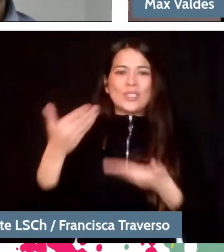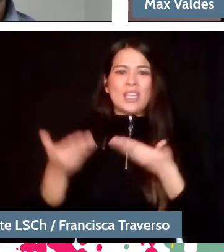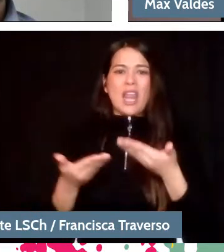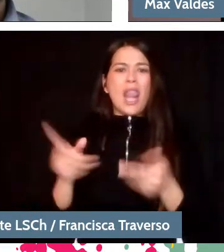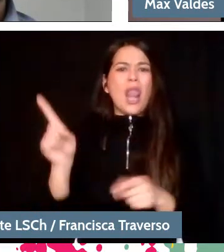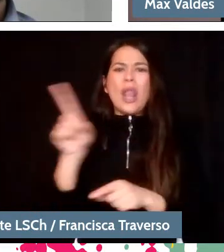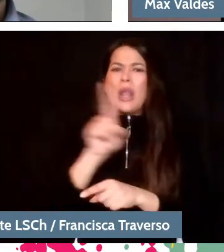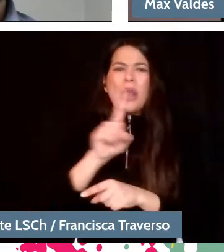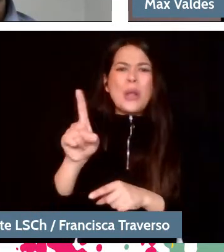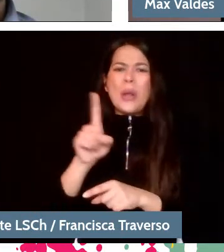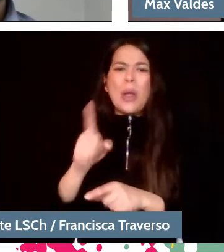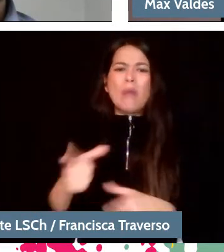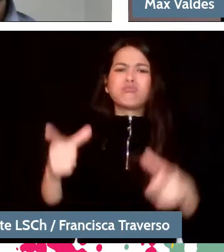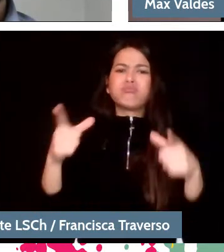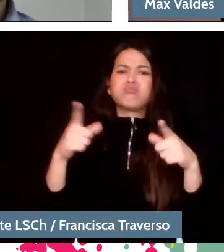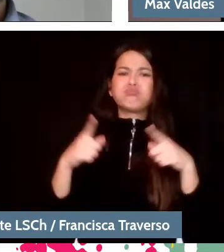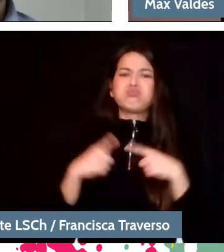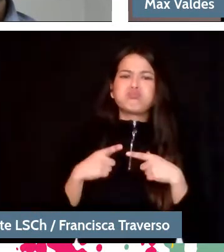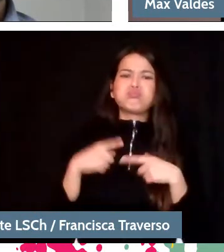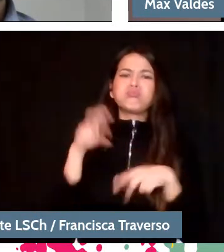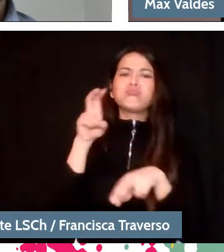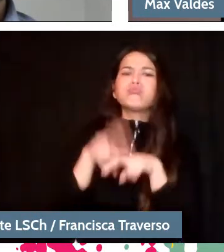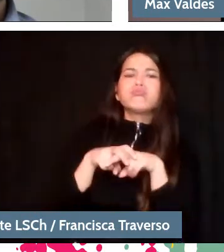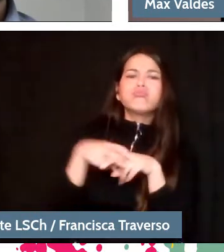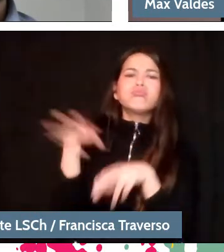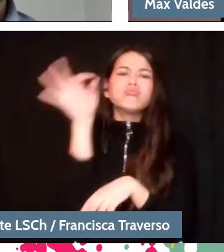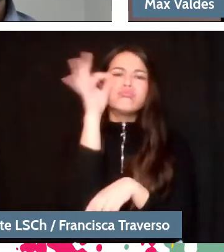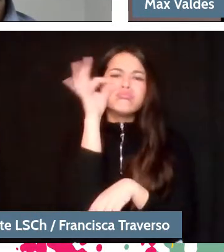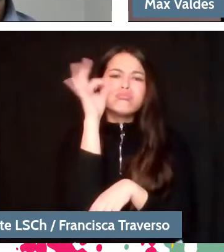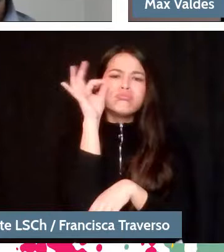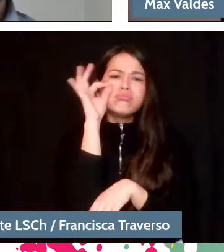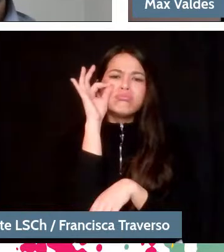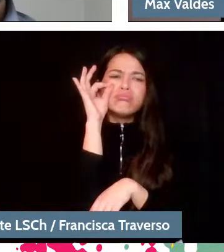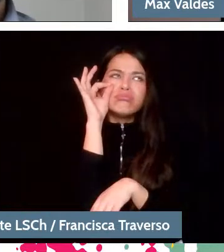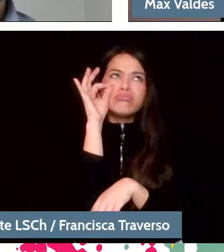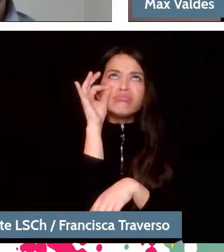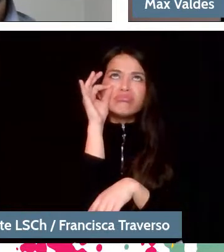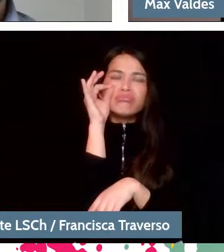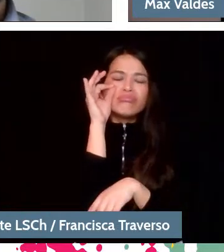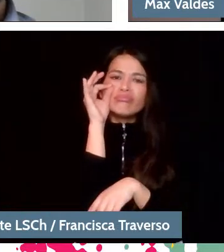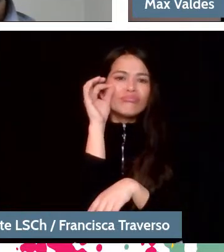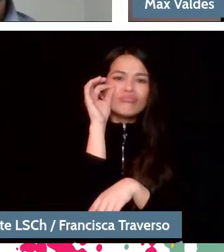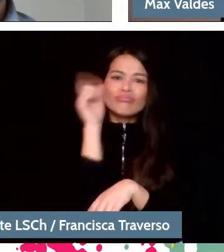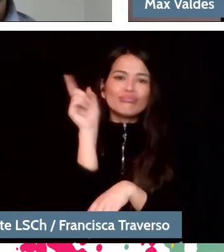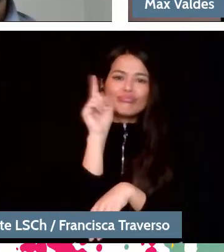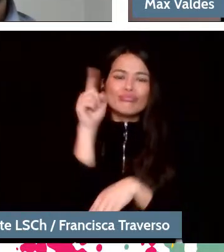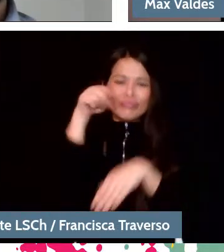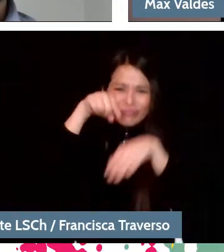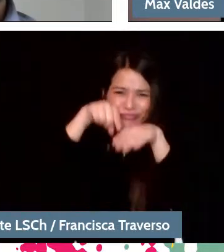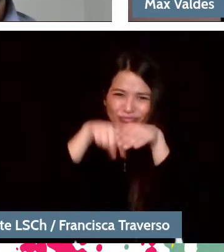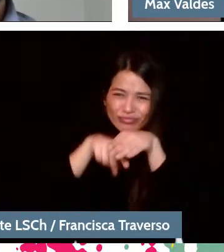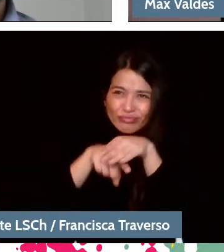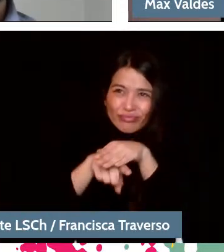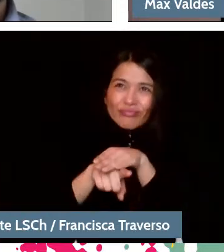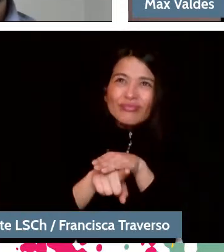let's say passive spectator, but otherwise, to enter. I think the great crisis we have today